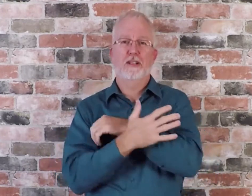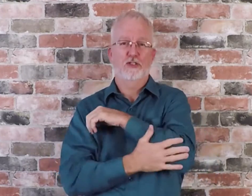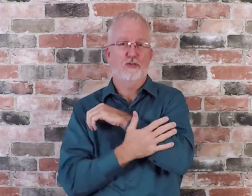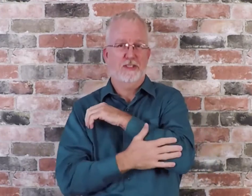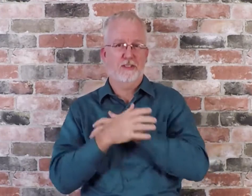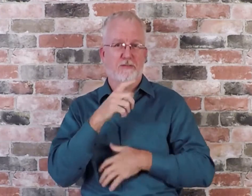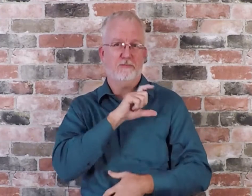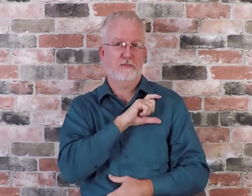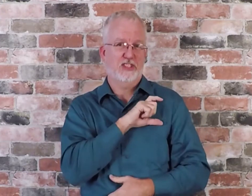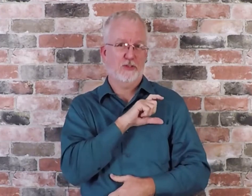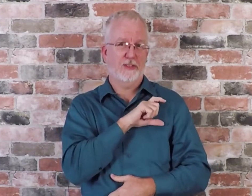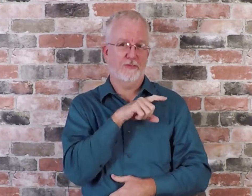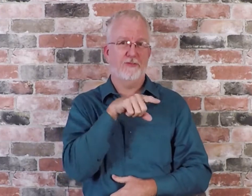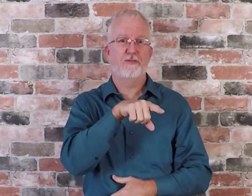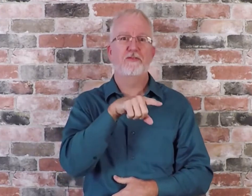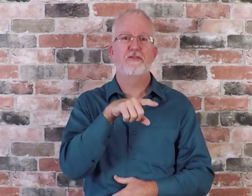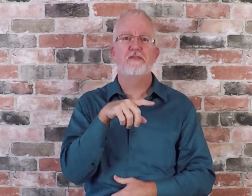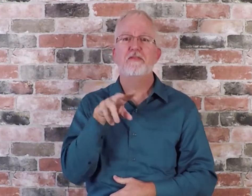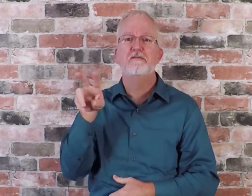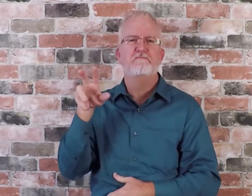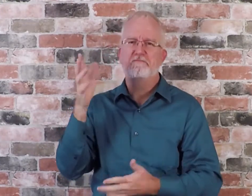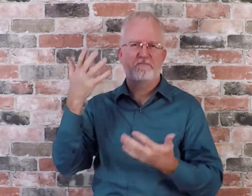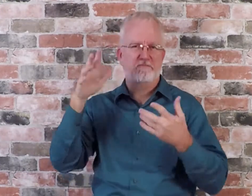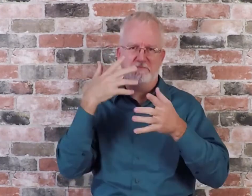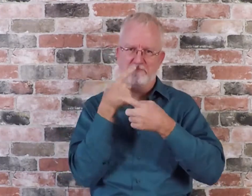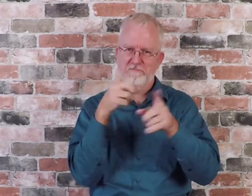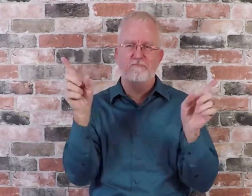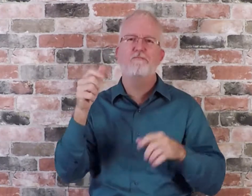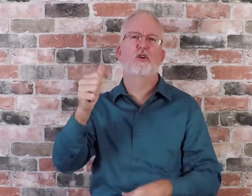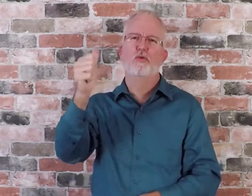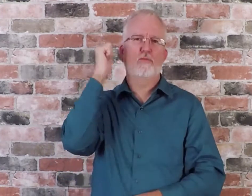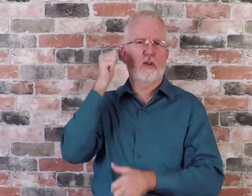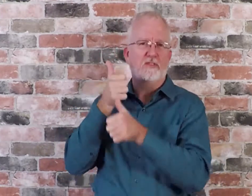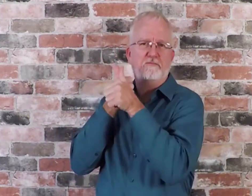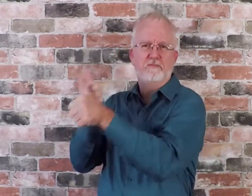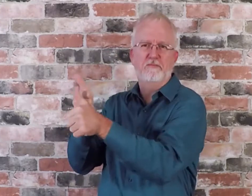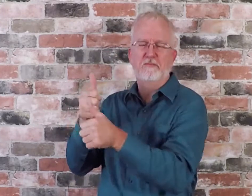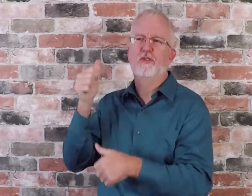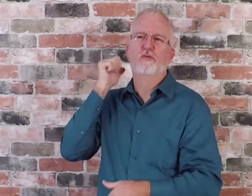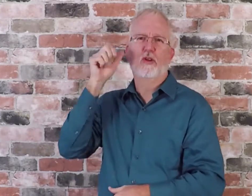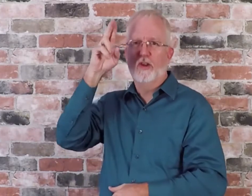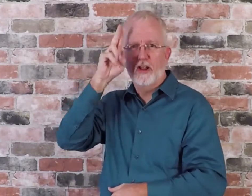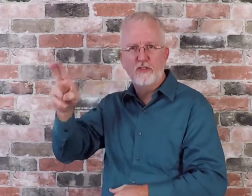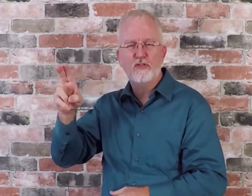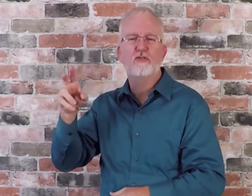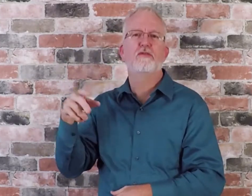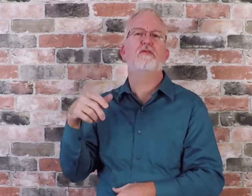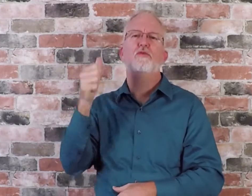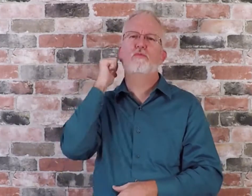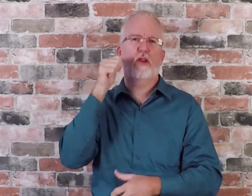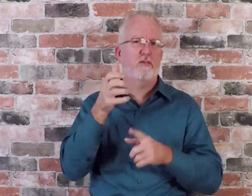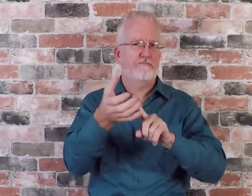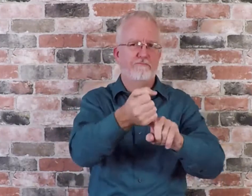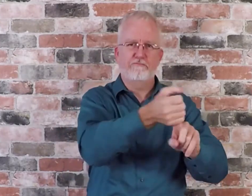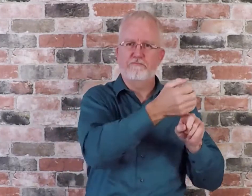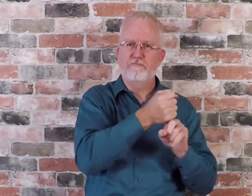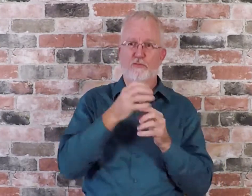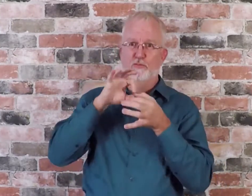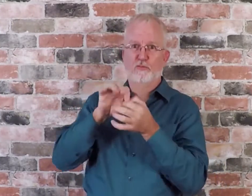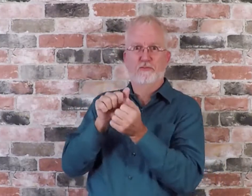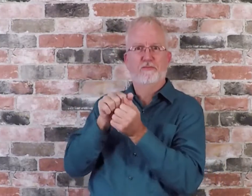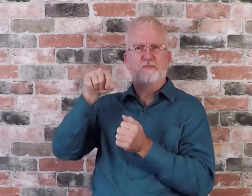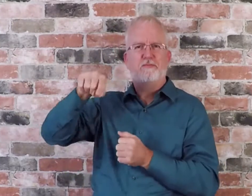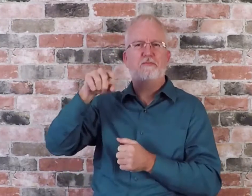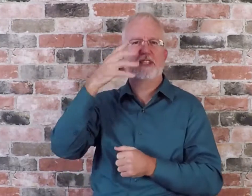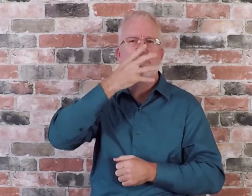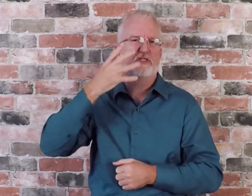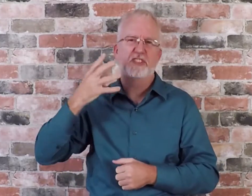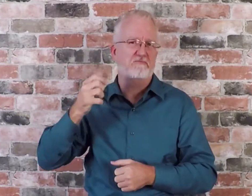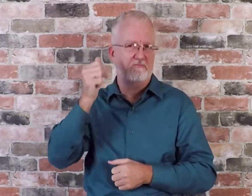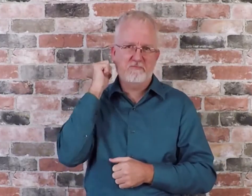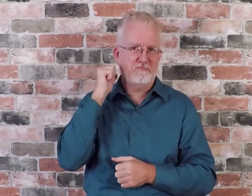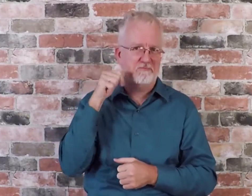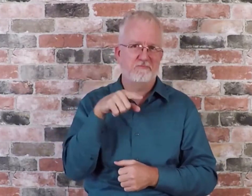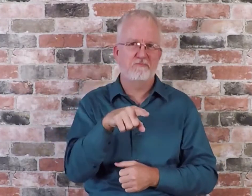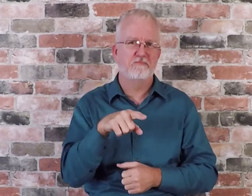The ACSO does not accept and/or honor immigration detainers from ICE.